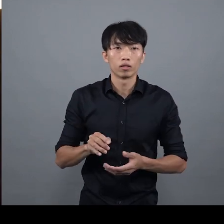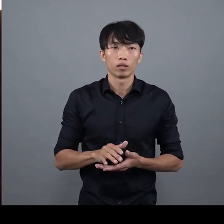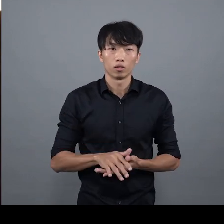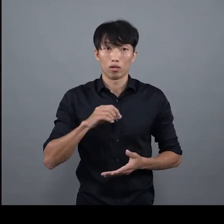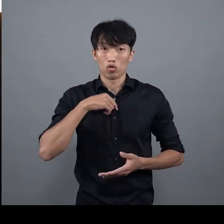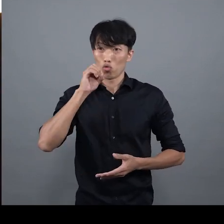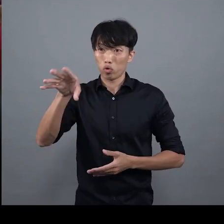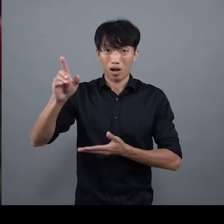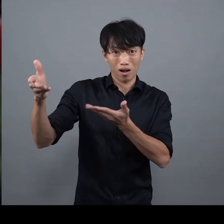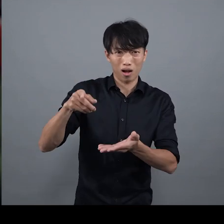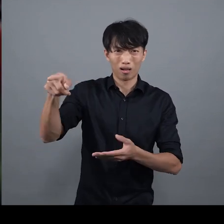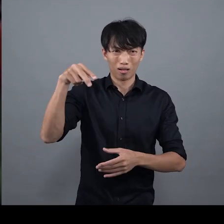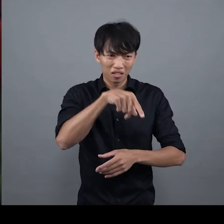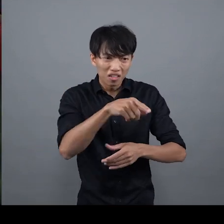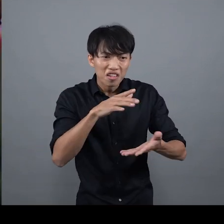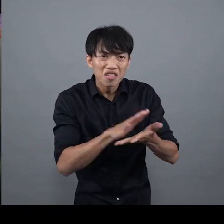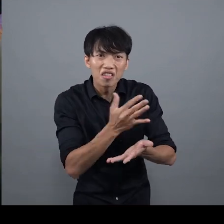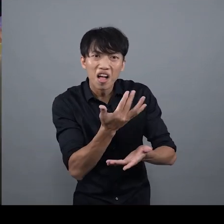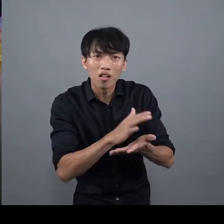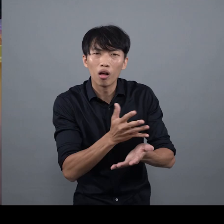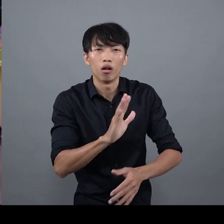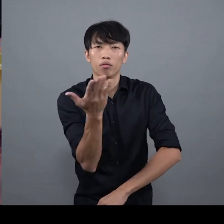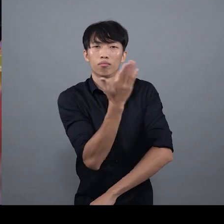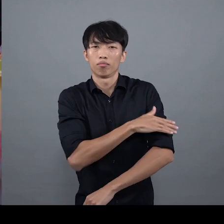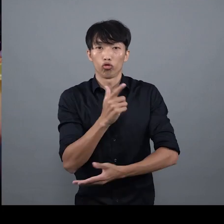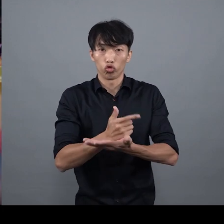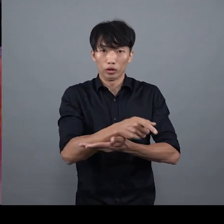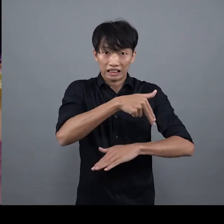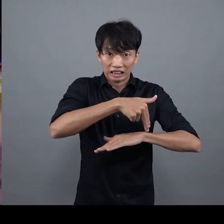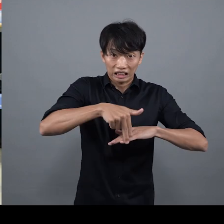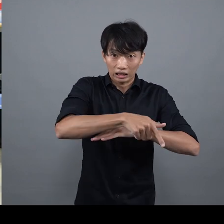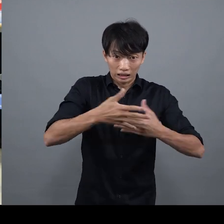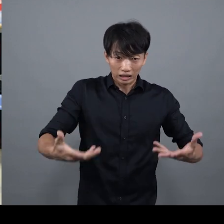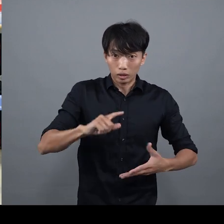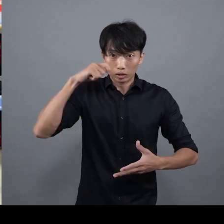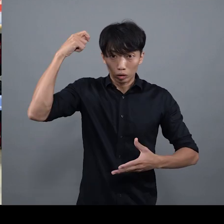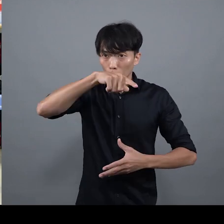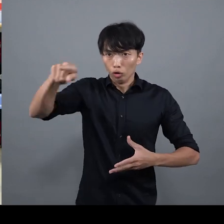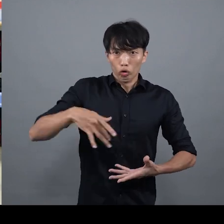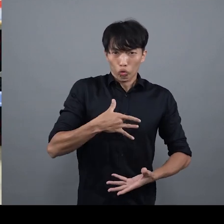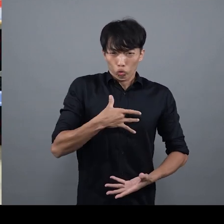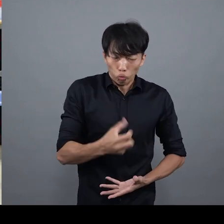and tell people to ignore the era of its production These designs can still have a special, practical value in today's society